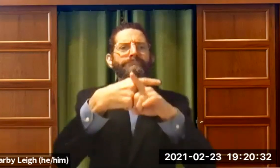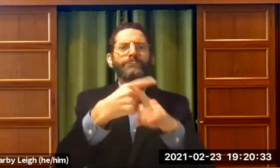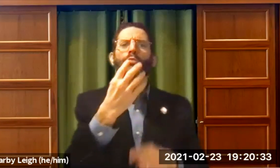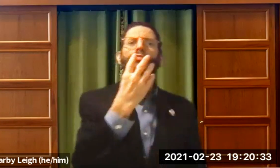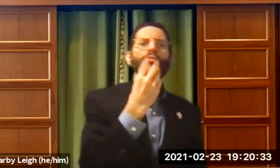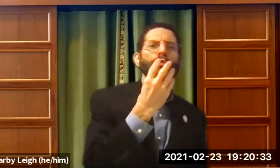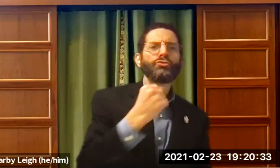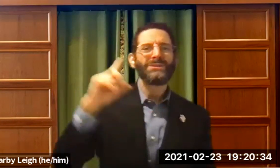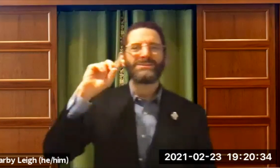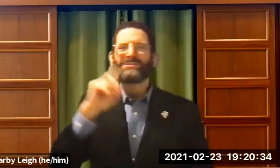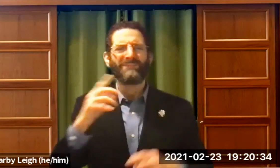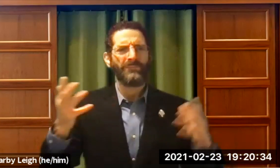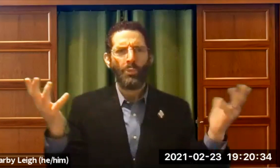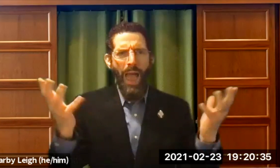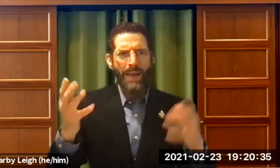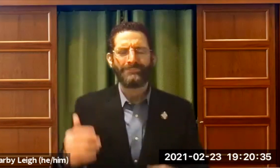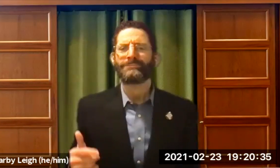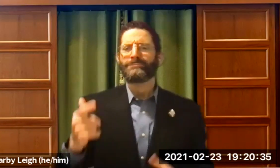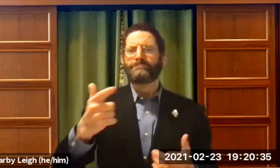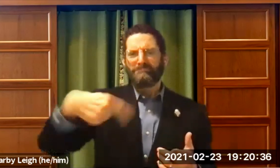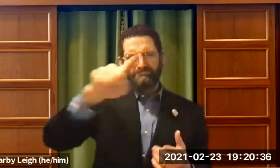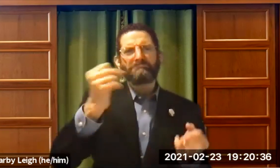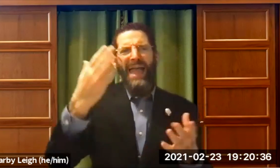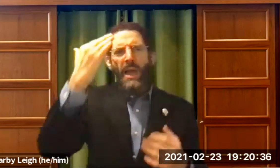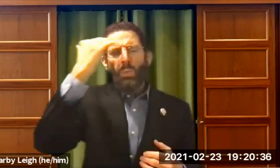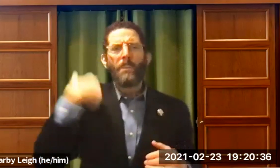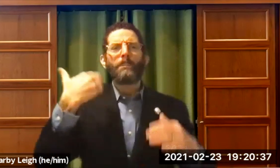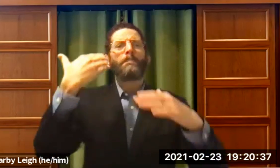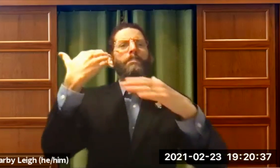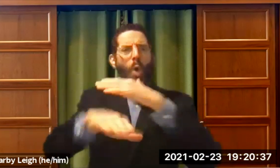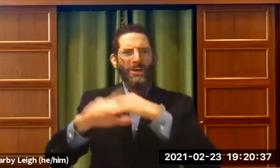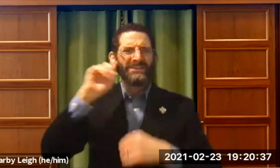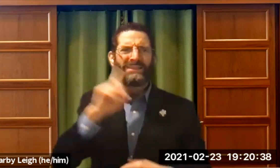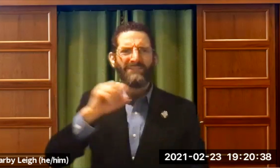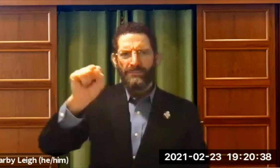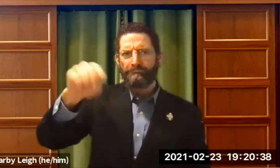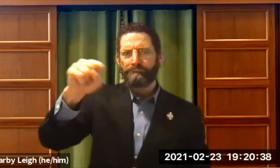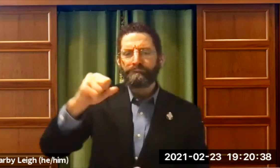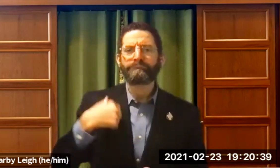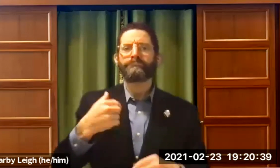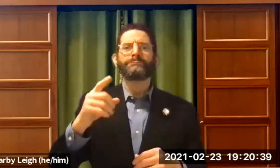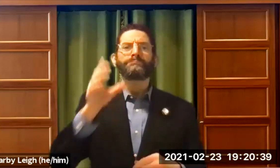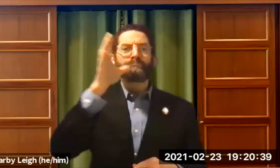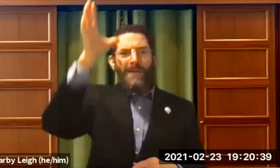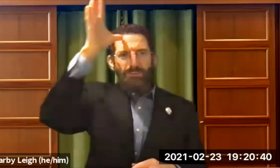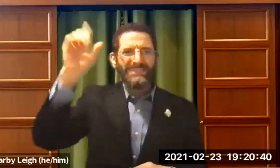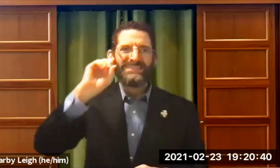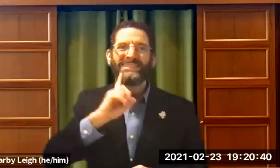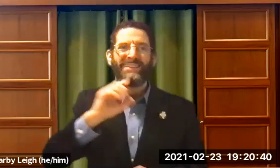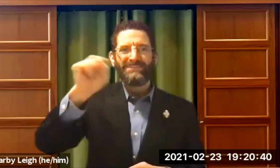my story, which is kind of a conflict between my Judaism and my deafness . I was born deaf, yes.